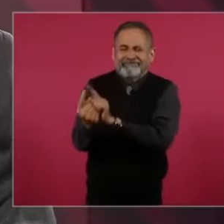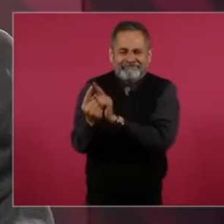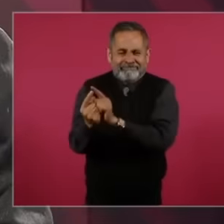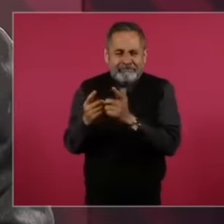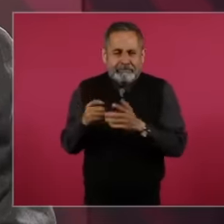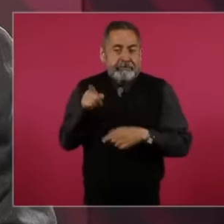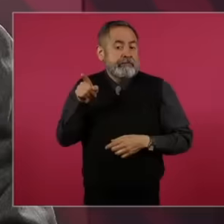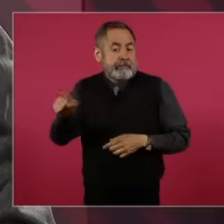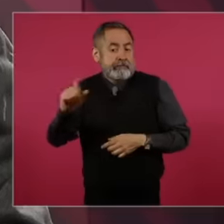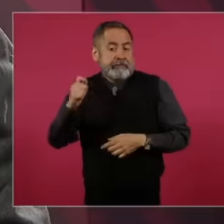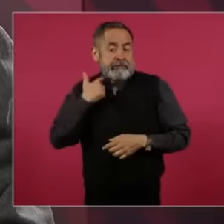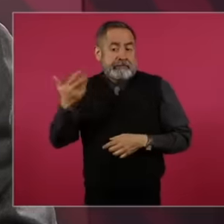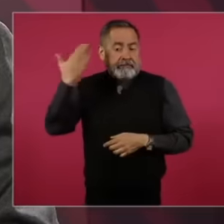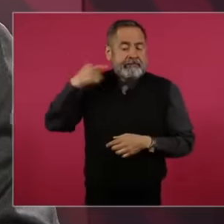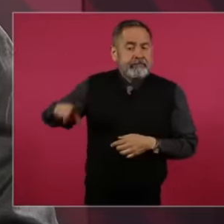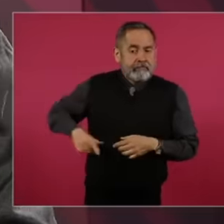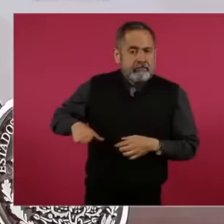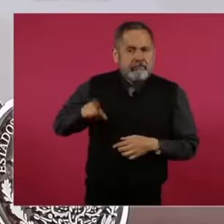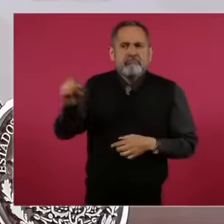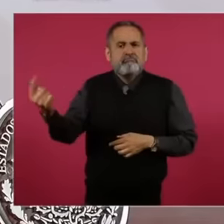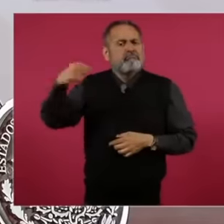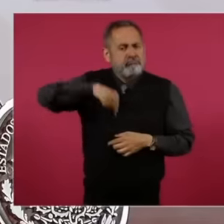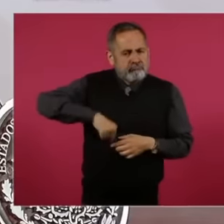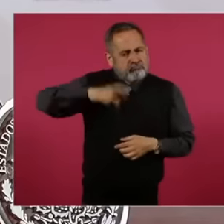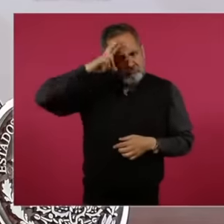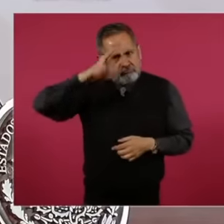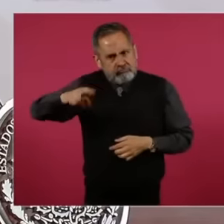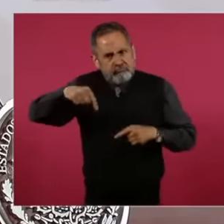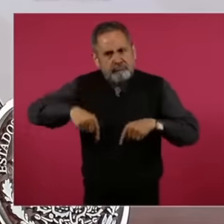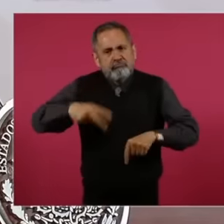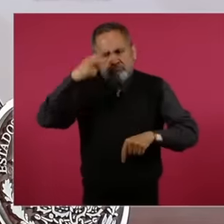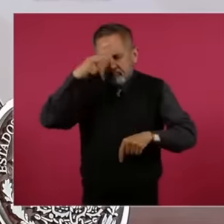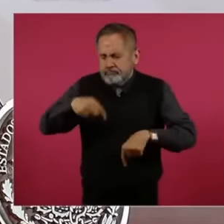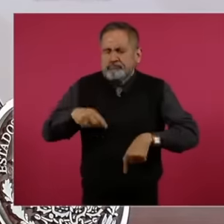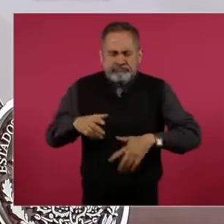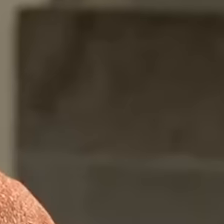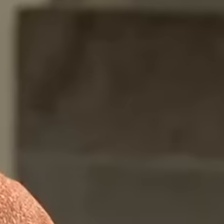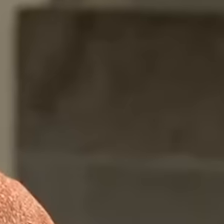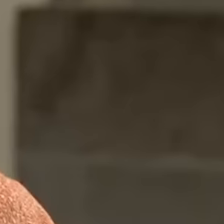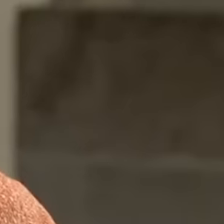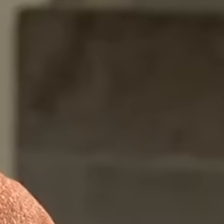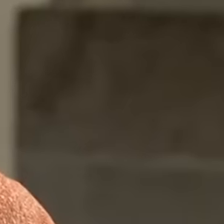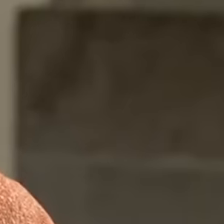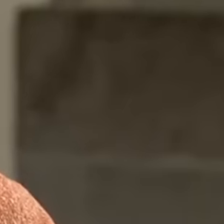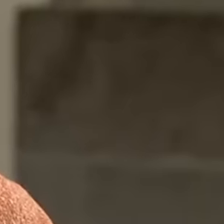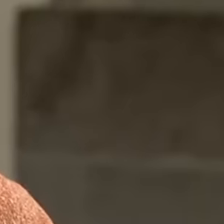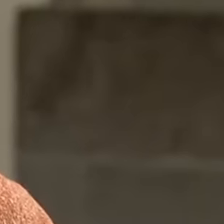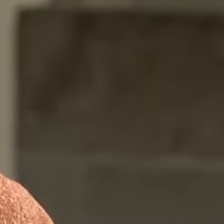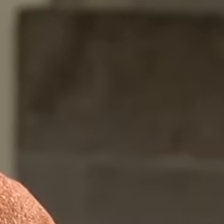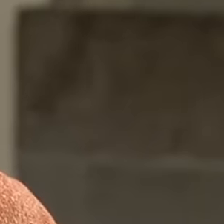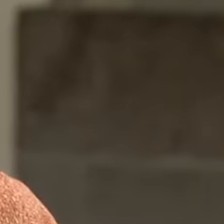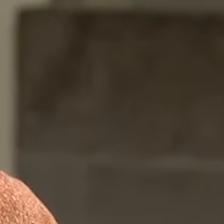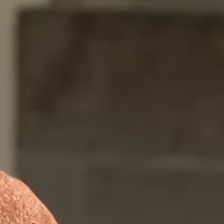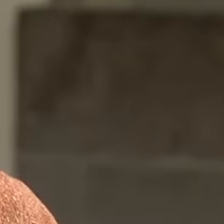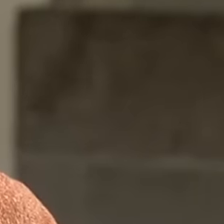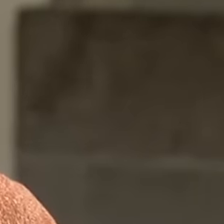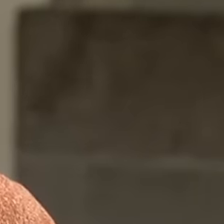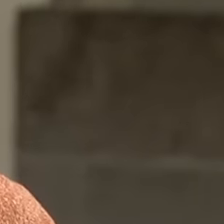in government he was respectful of our sovereignty